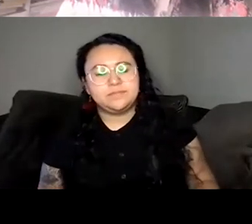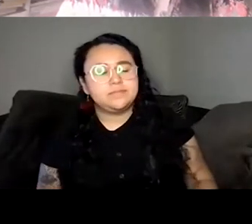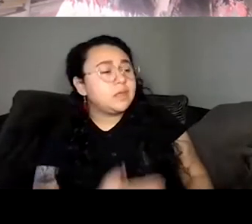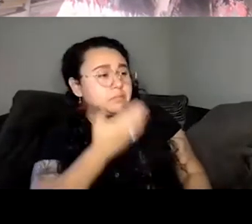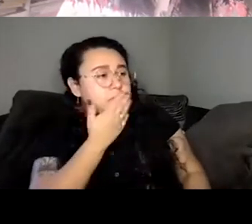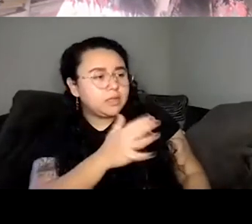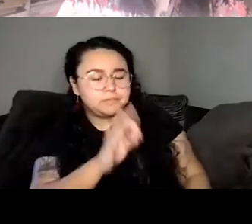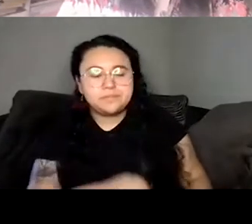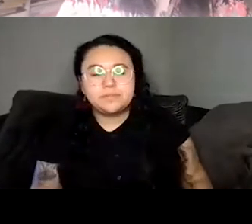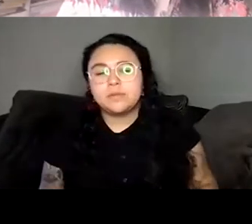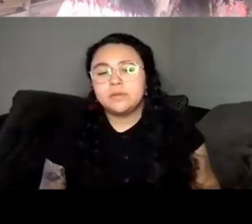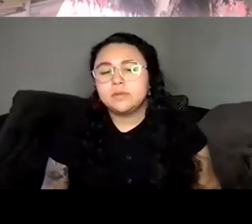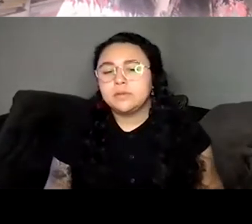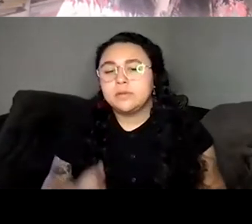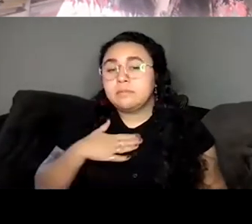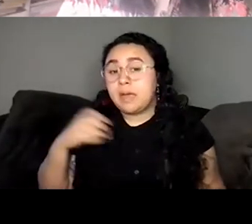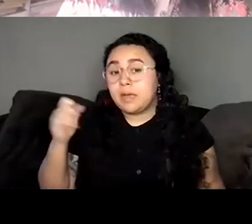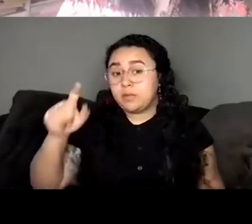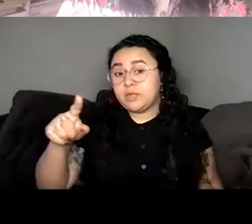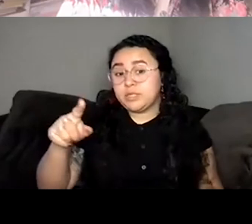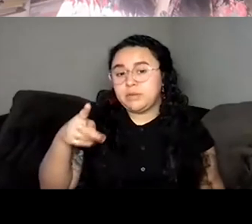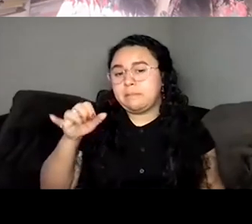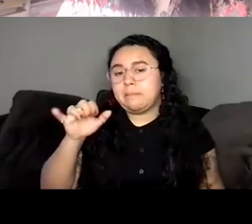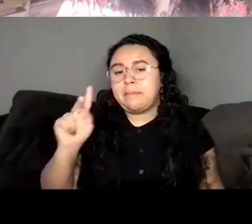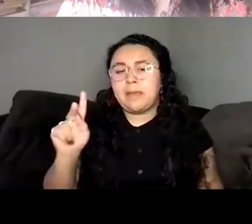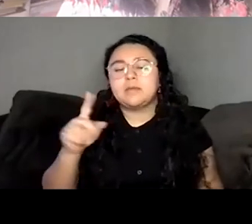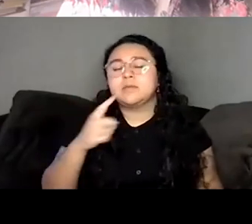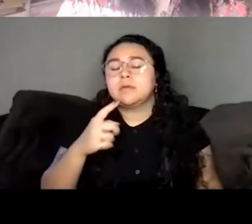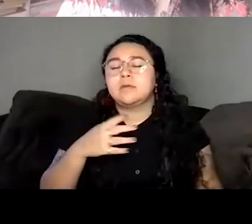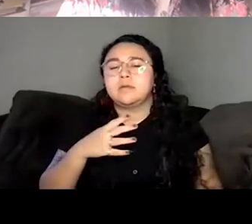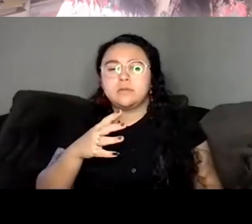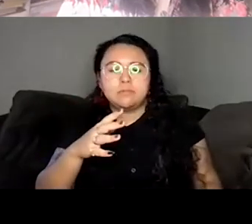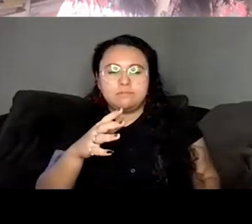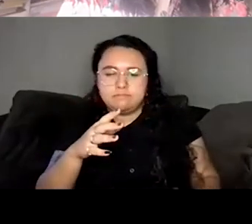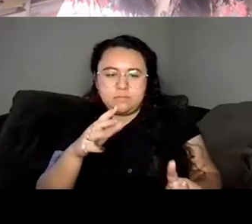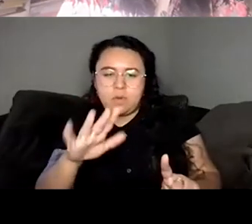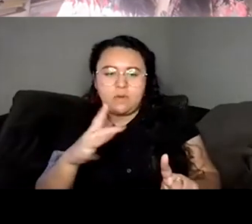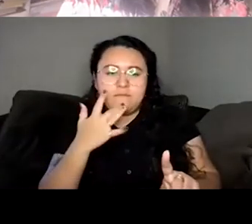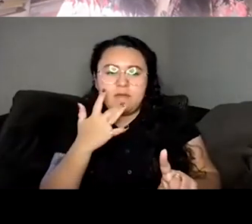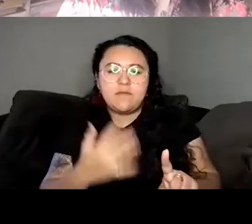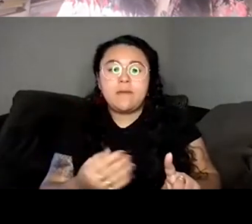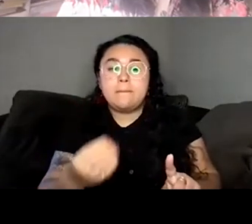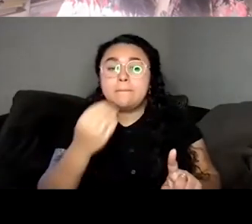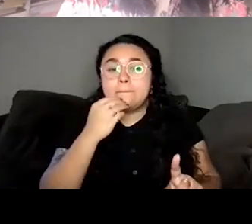What's been your favorite meal and or favorite beverage beverage while on tour?